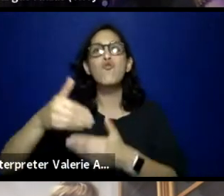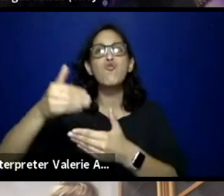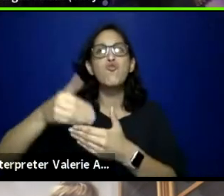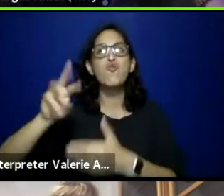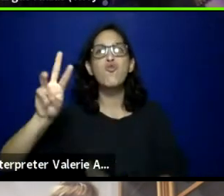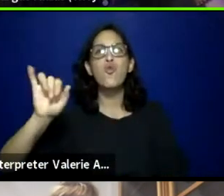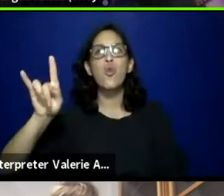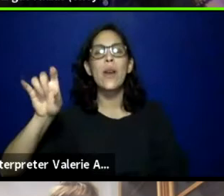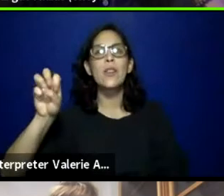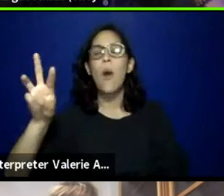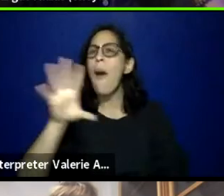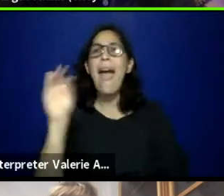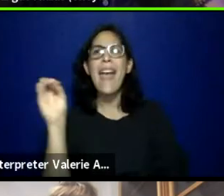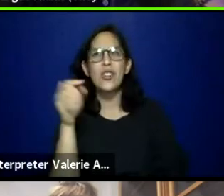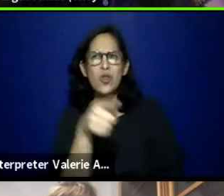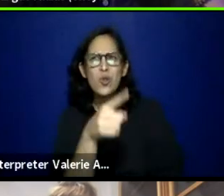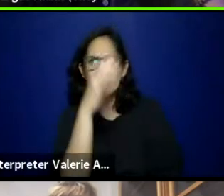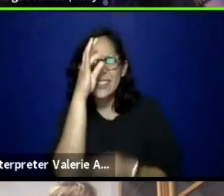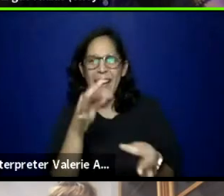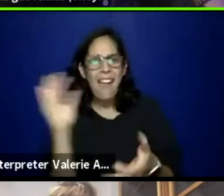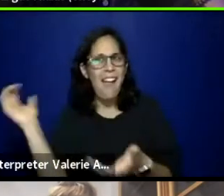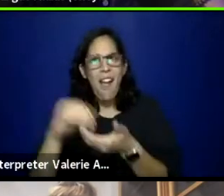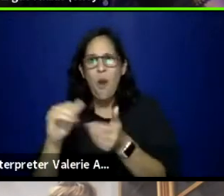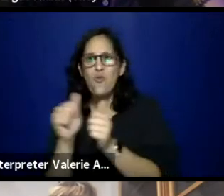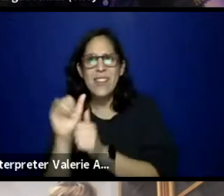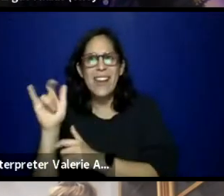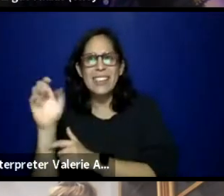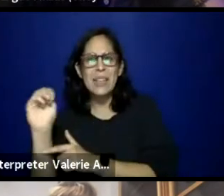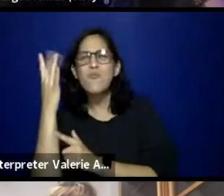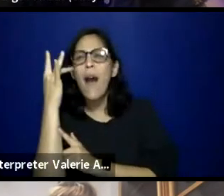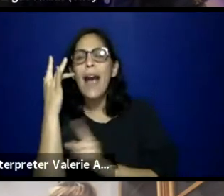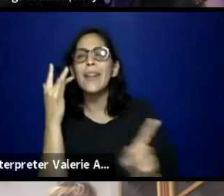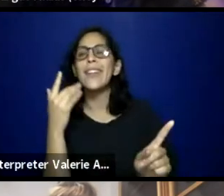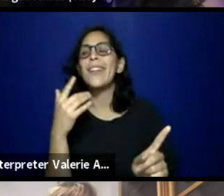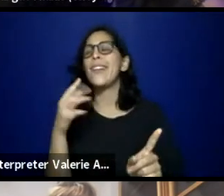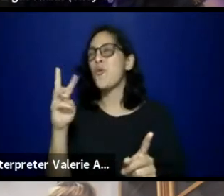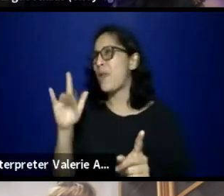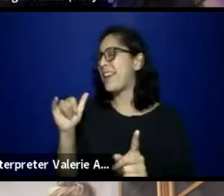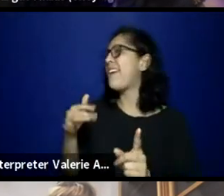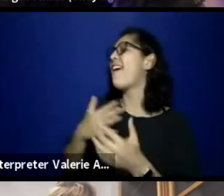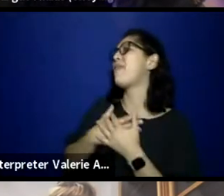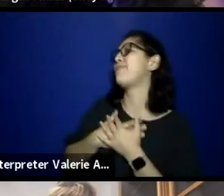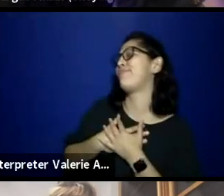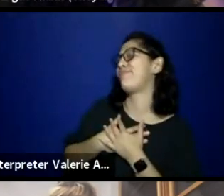And why did you choose to partner with us? Oh, I love you. Wow.